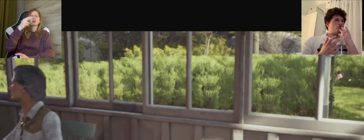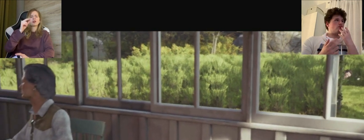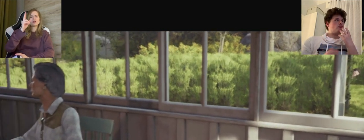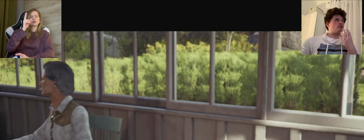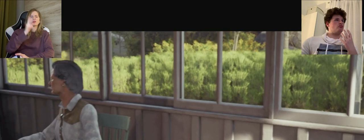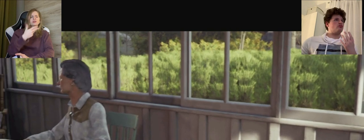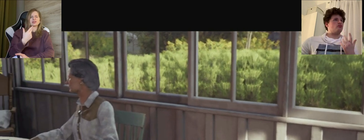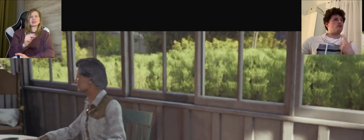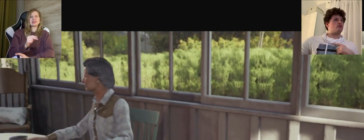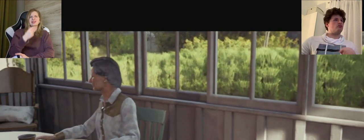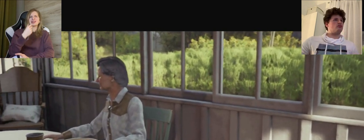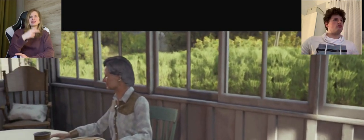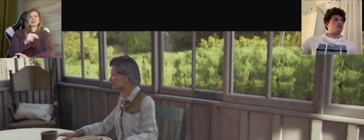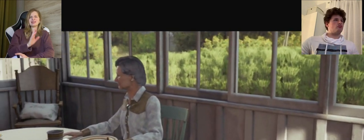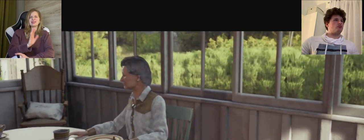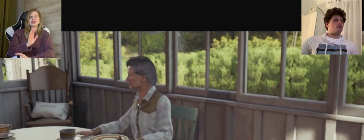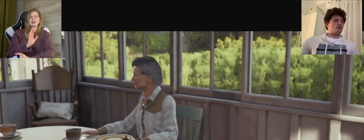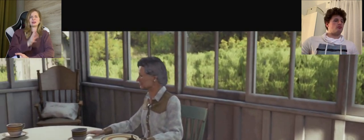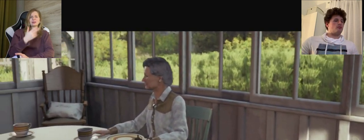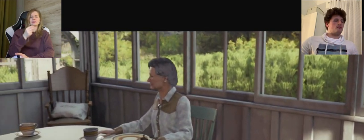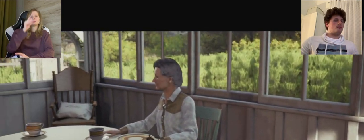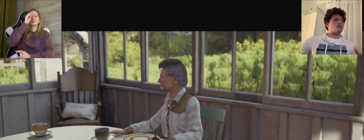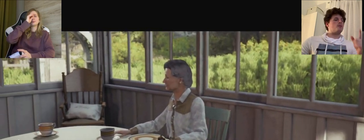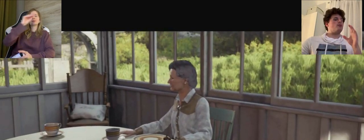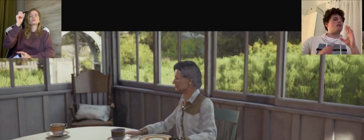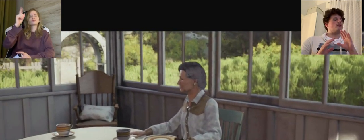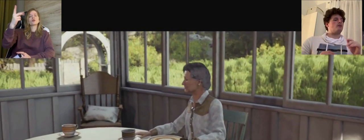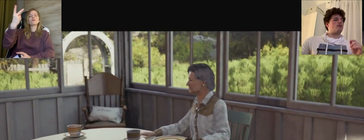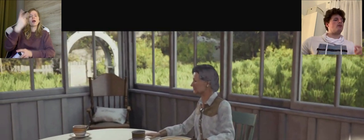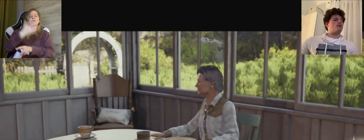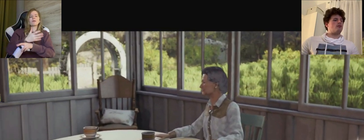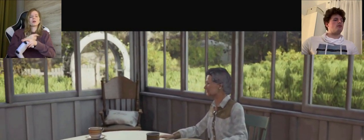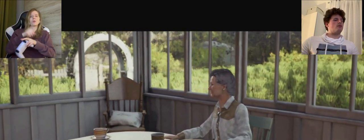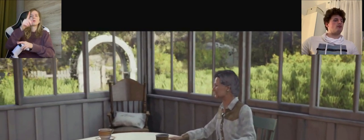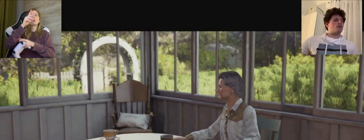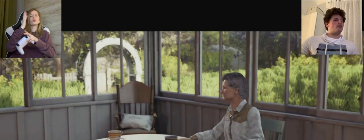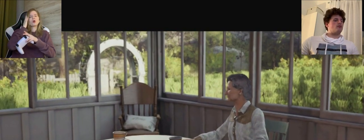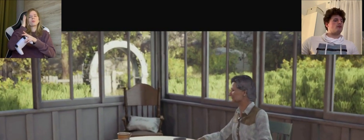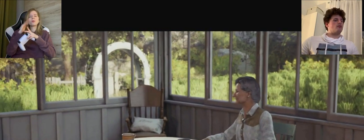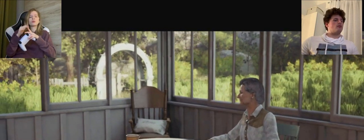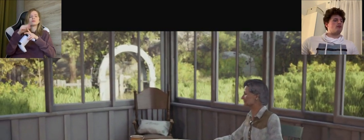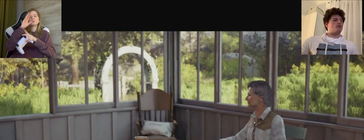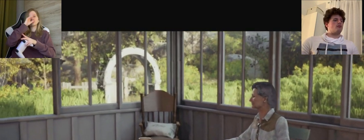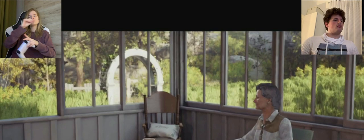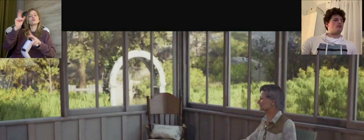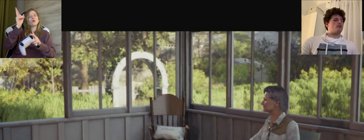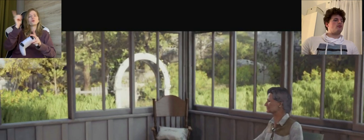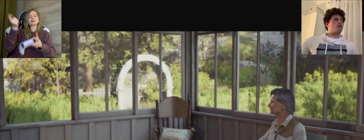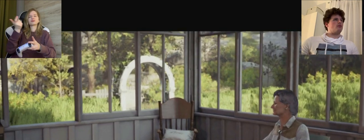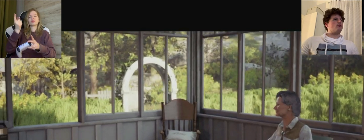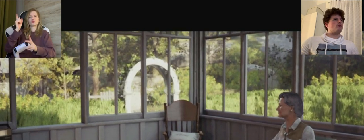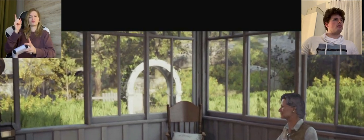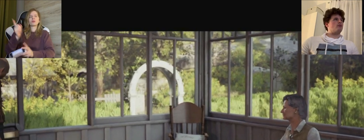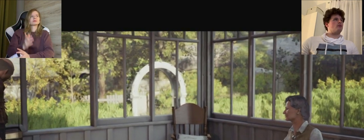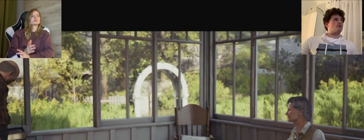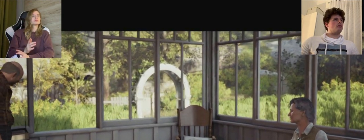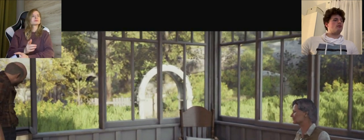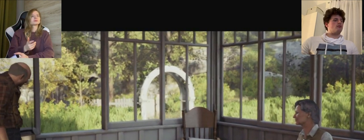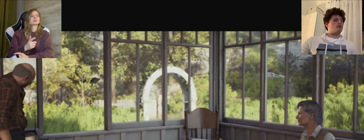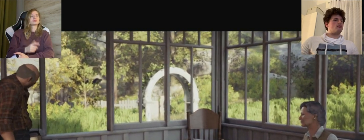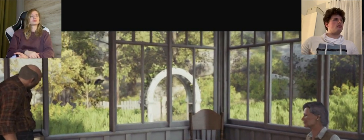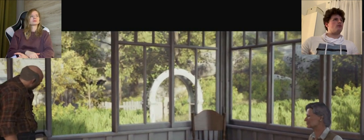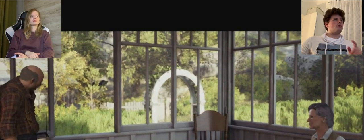K: no no, only the police warned them that the fugitives might be nearby.